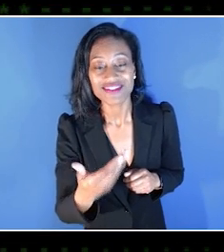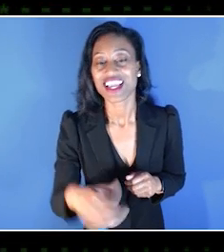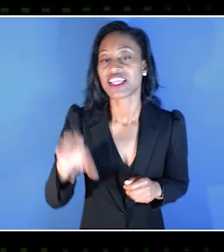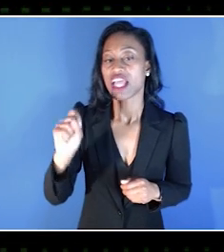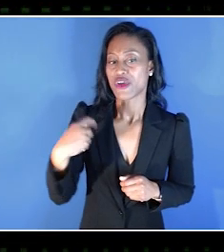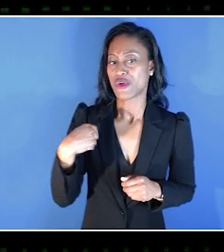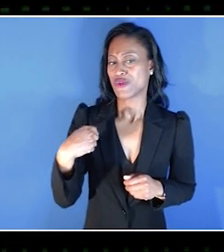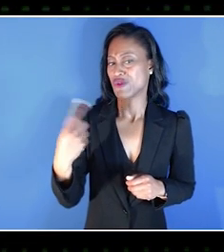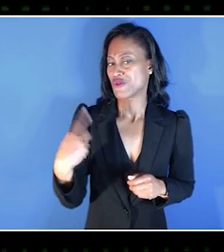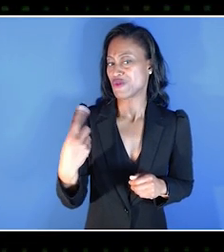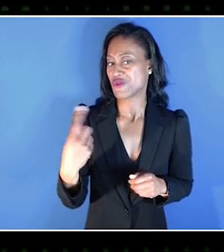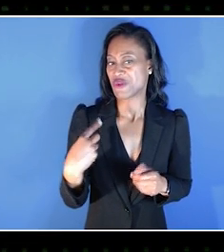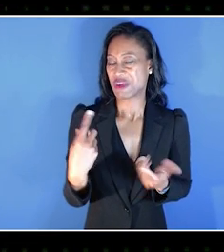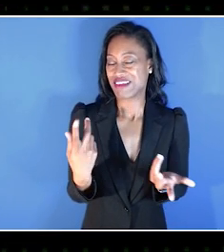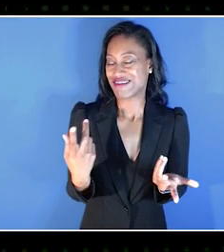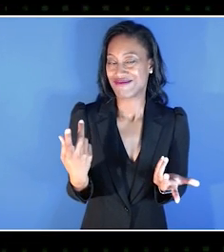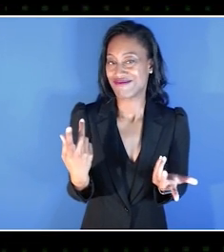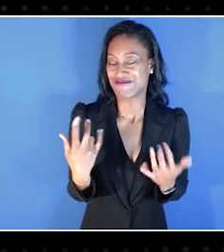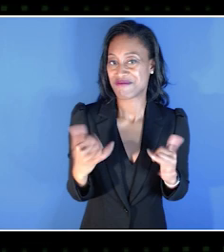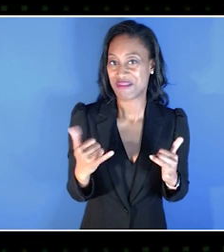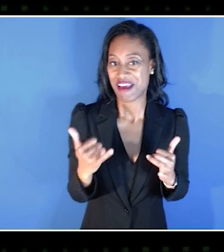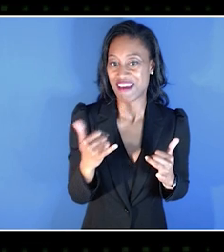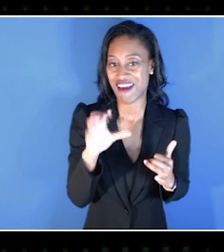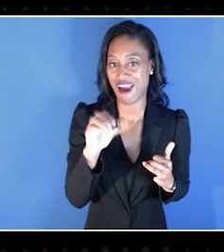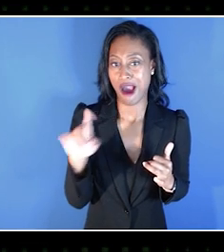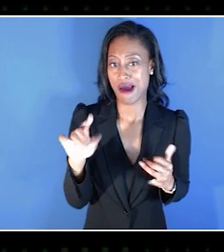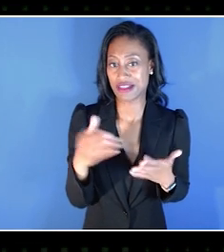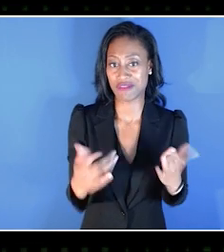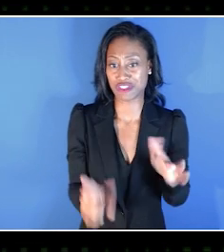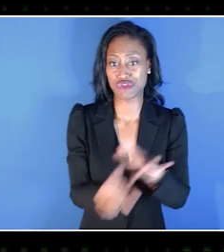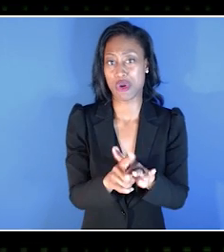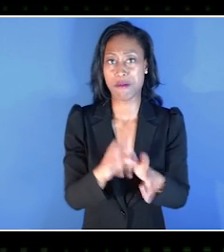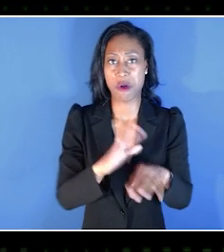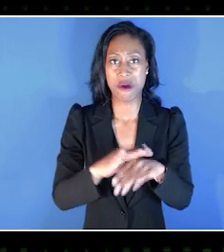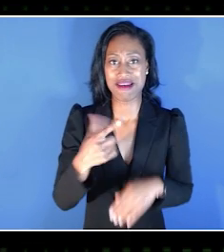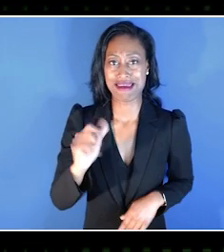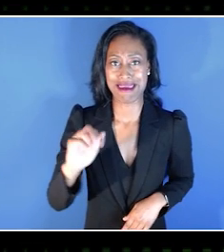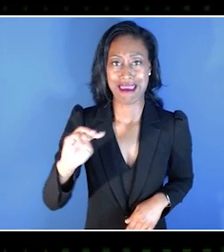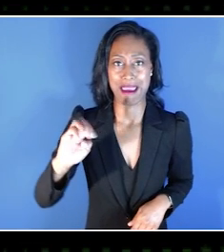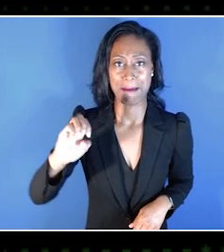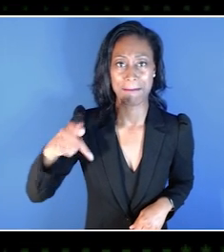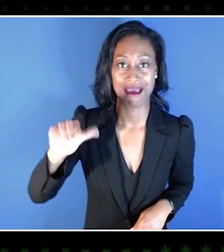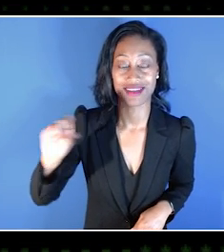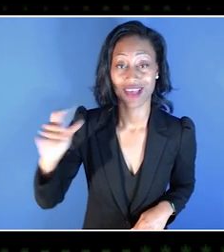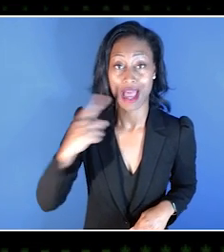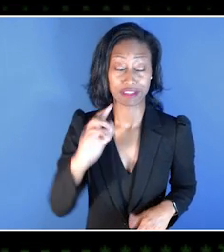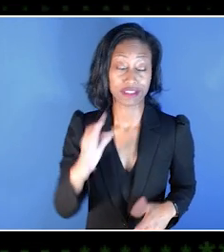just odd stuff that just shows up on Game Pass. I'll just pick up something and for no reason at all,